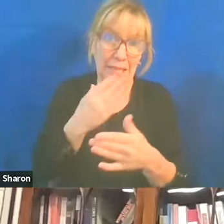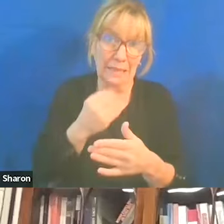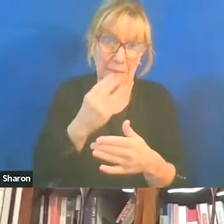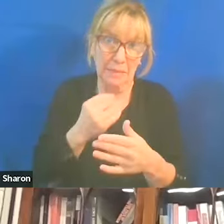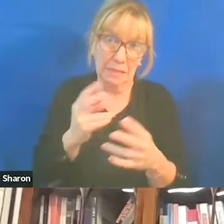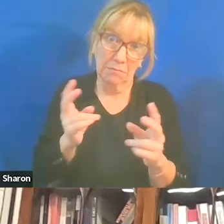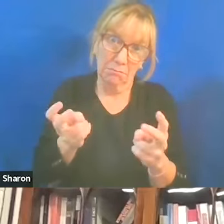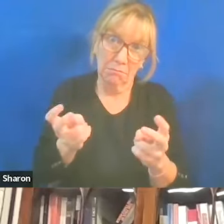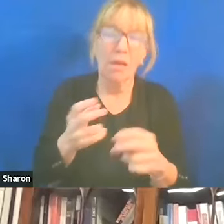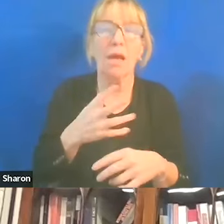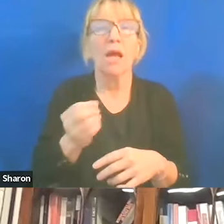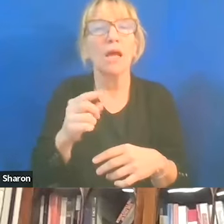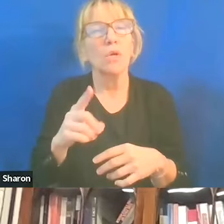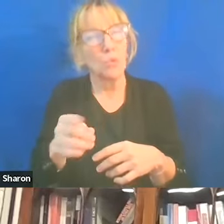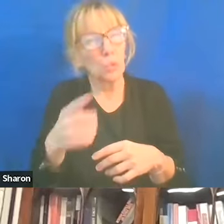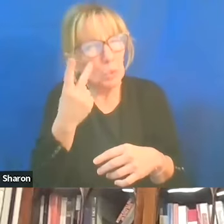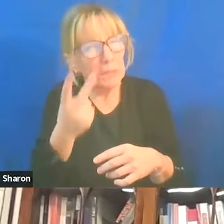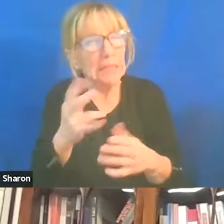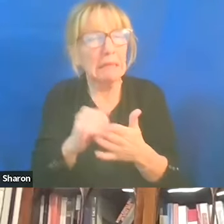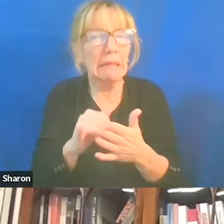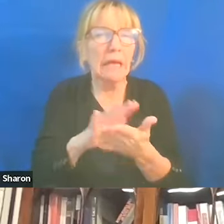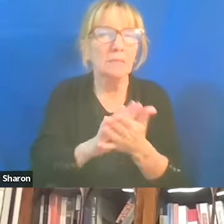And do you see it beginning to weaken now?